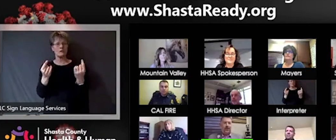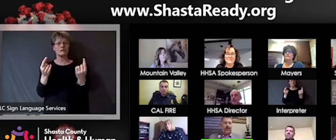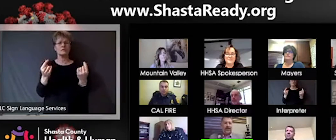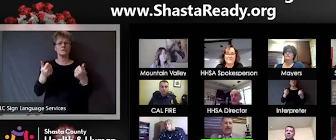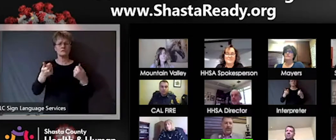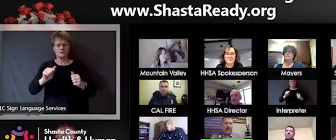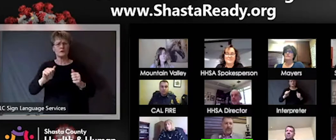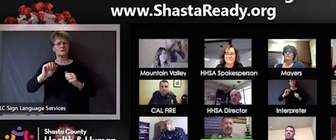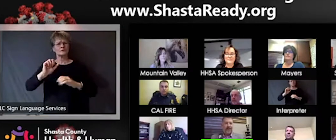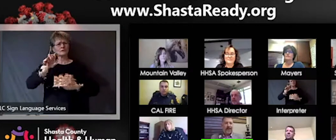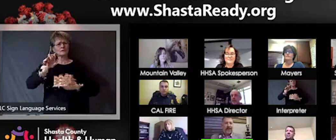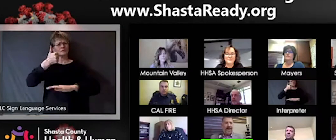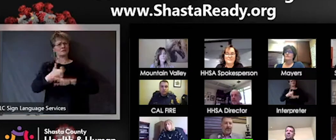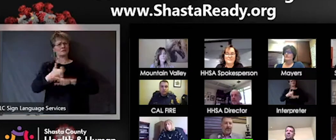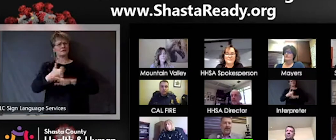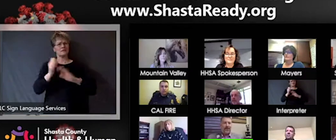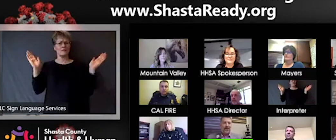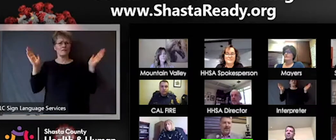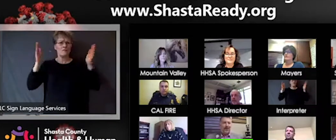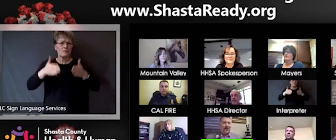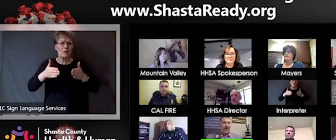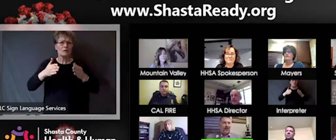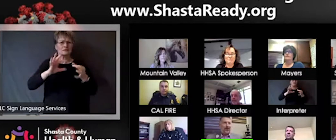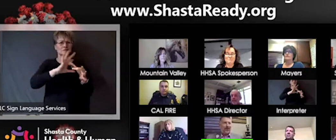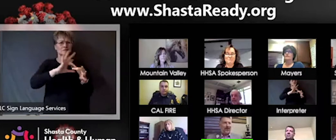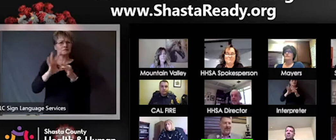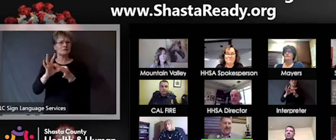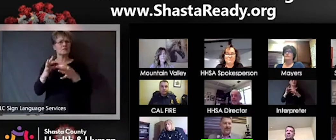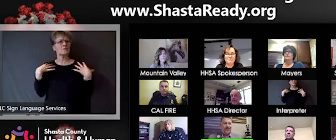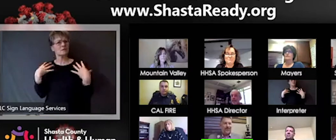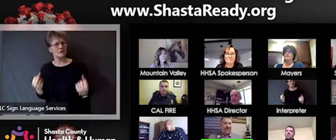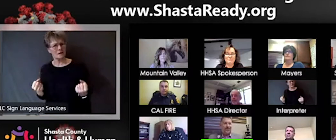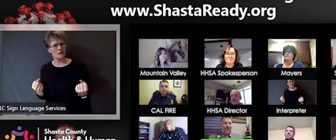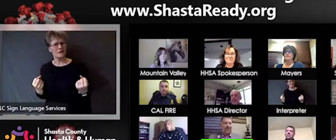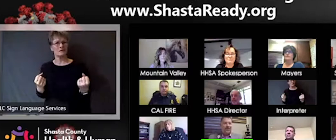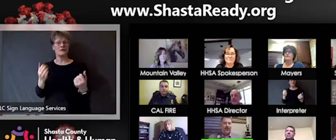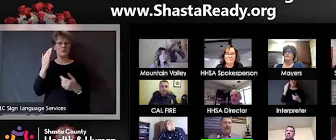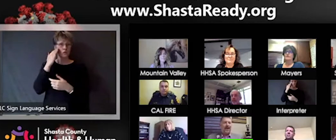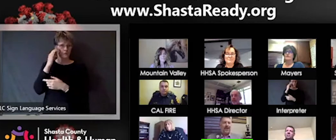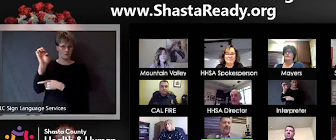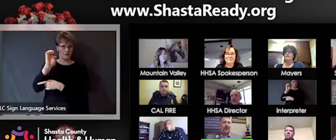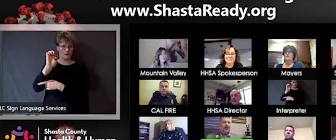usually a time when families gather and we do things that just might have to